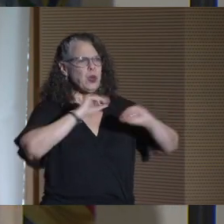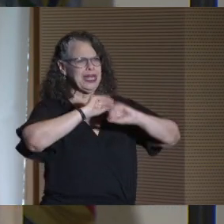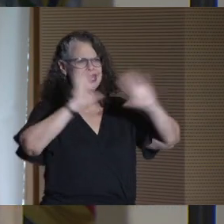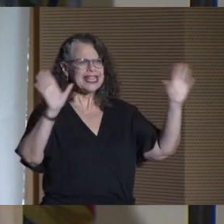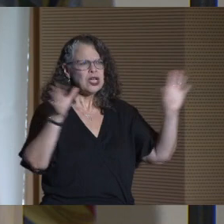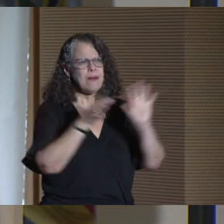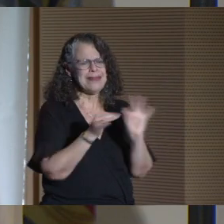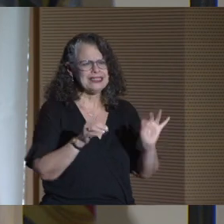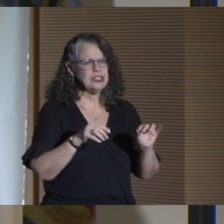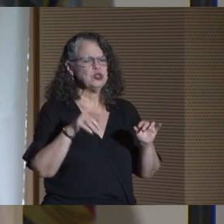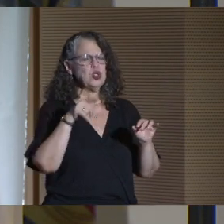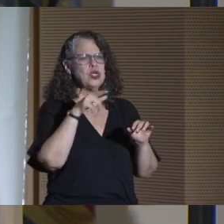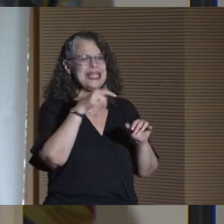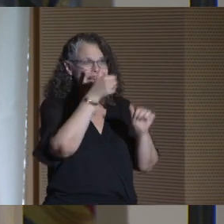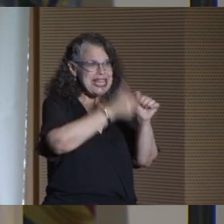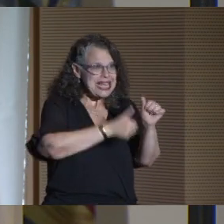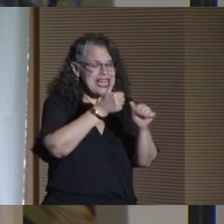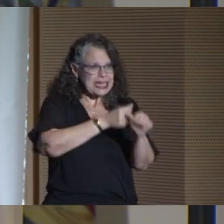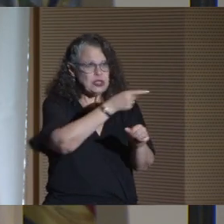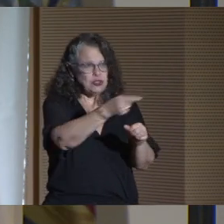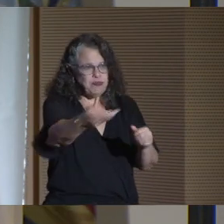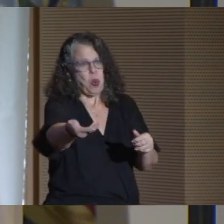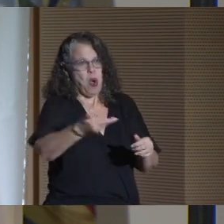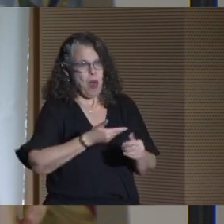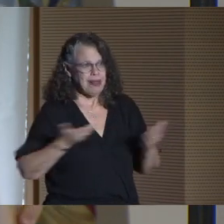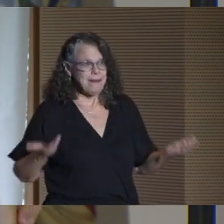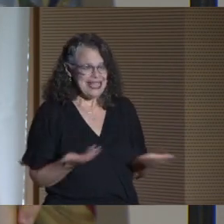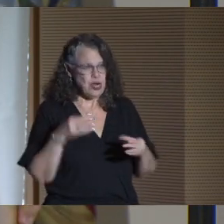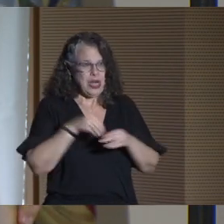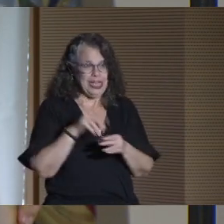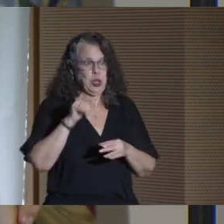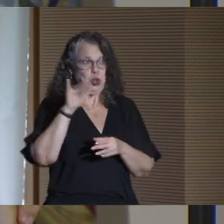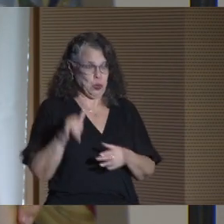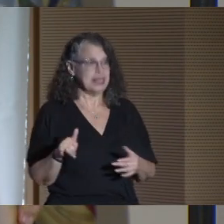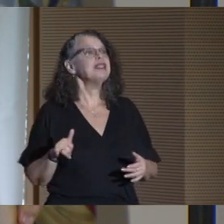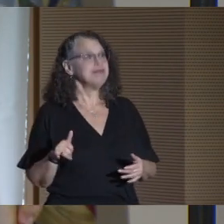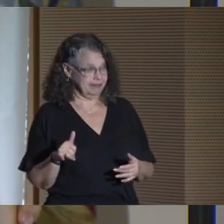there is a place for each one of you at CUNY.